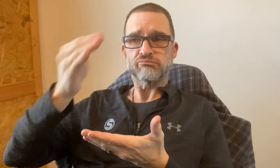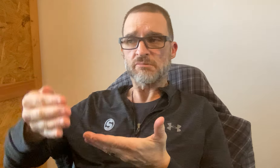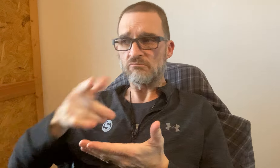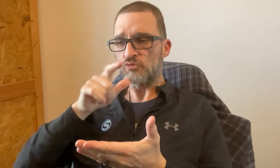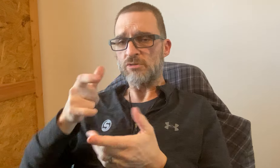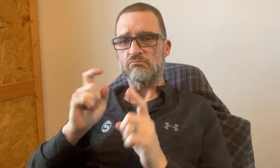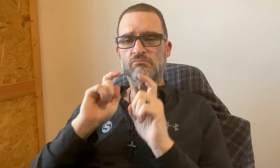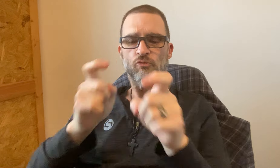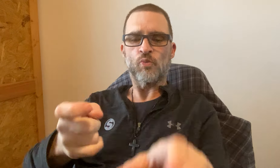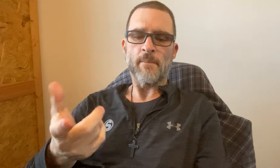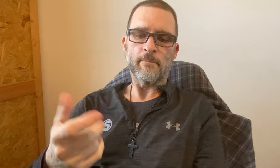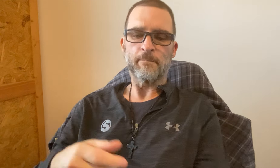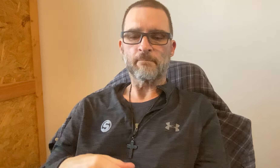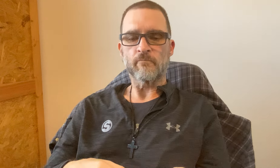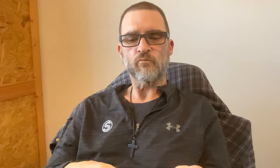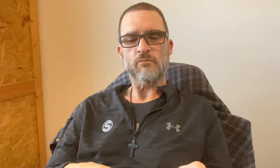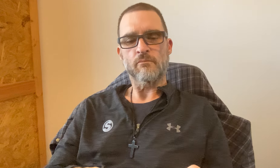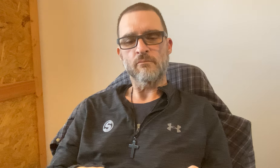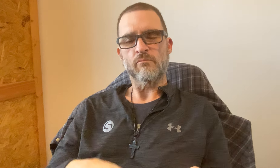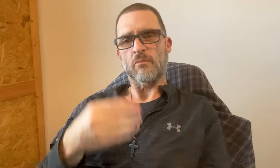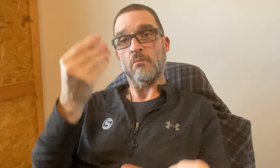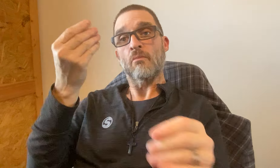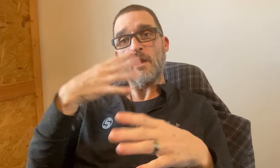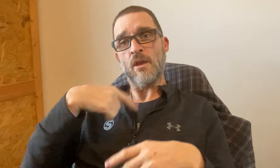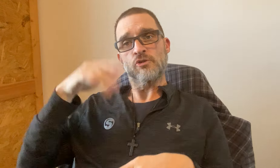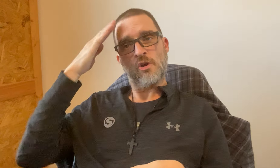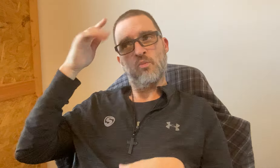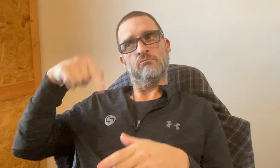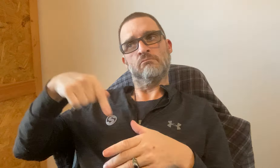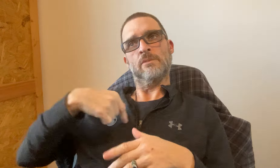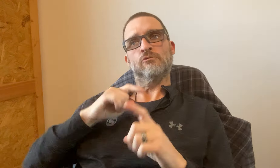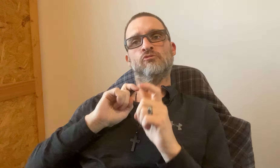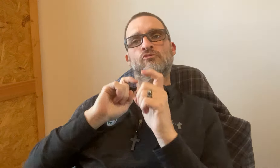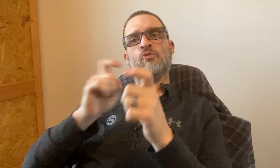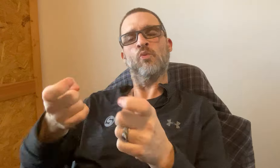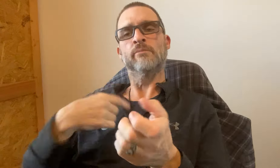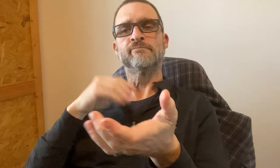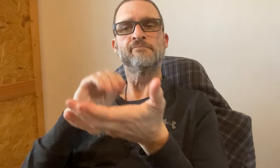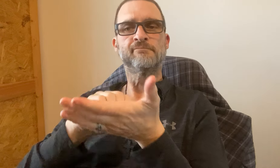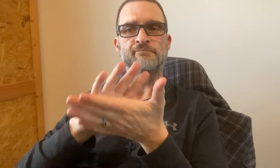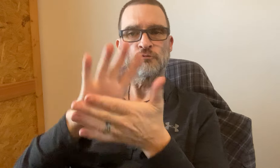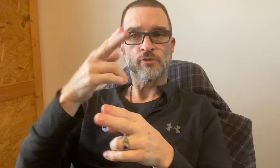Buy a bag of extras and donate it. Let us know if you're going to donate.